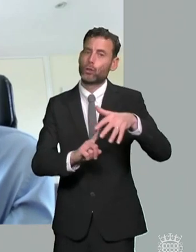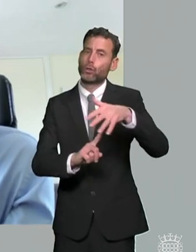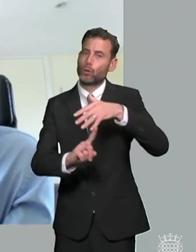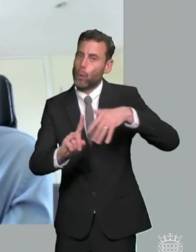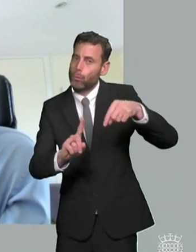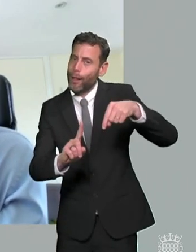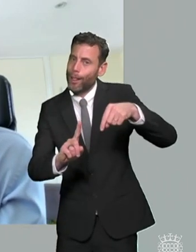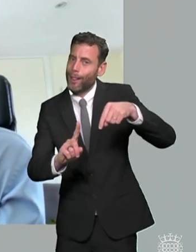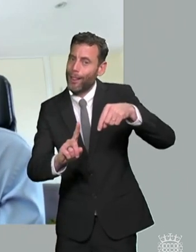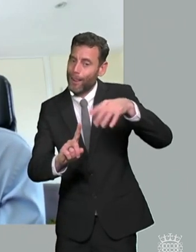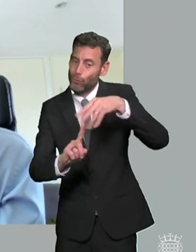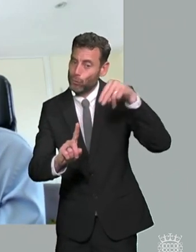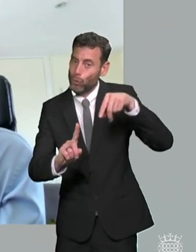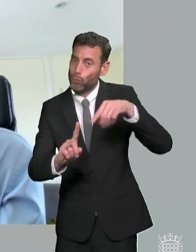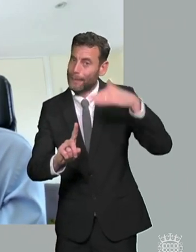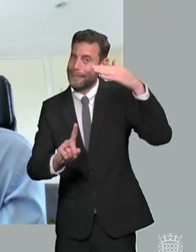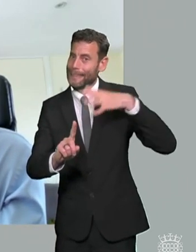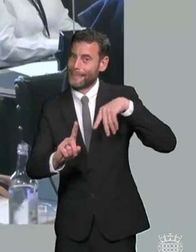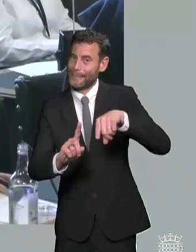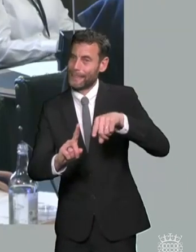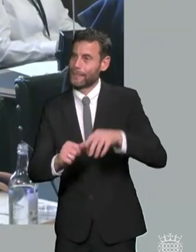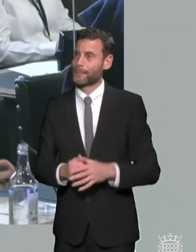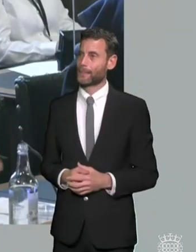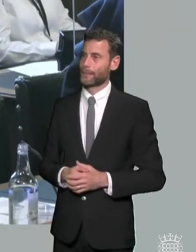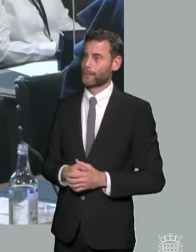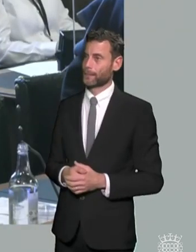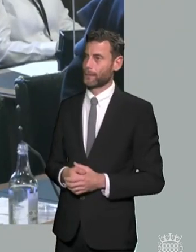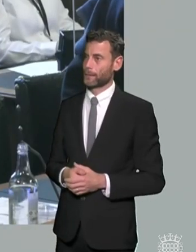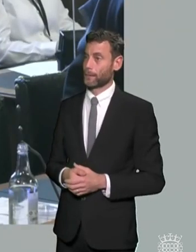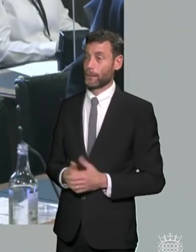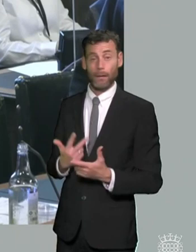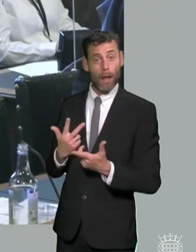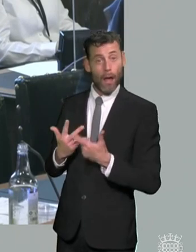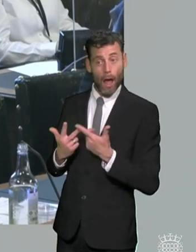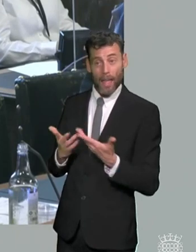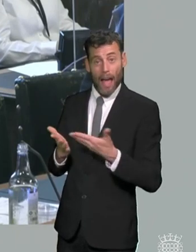i think you're you're headed with your question thank you anybody else want to add to that